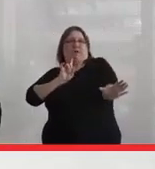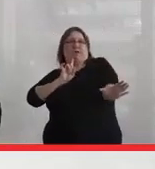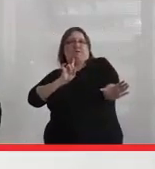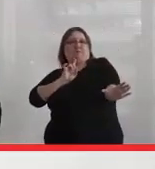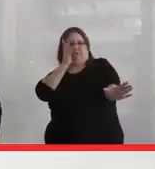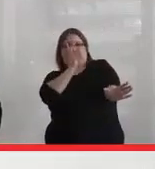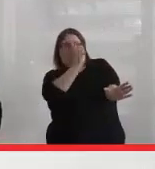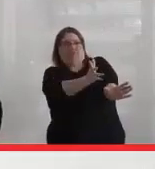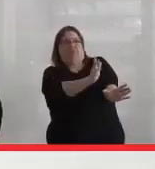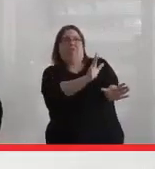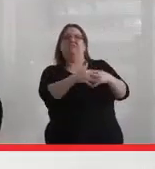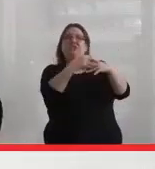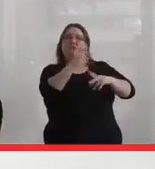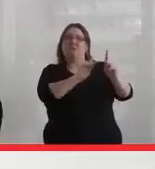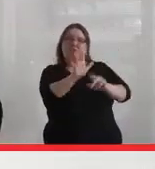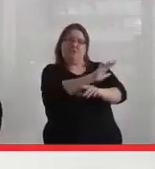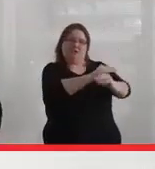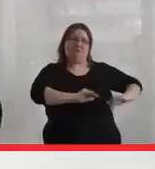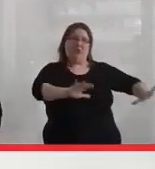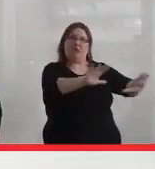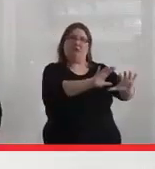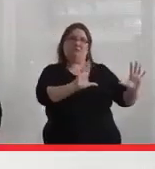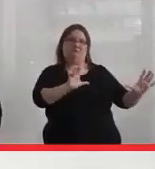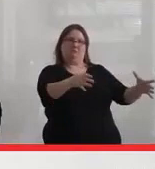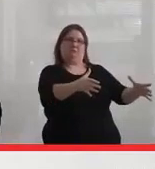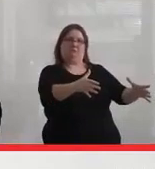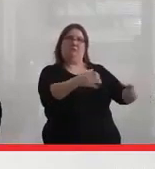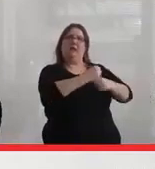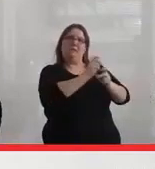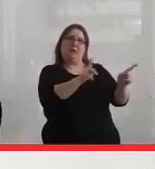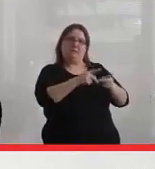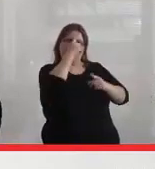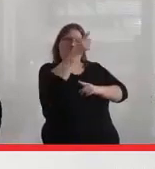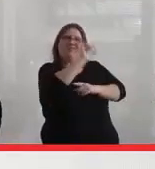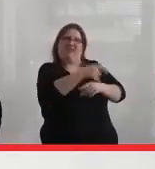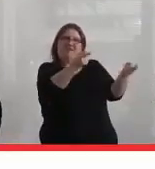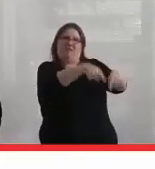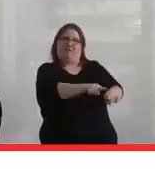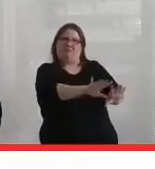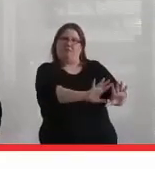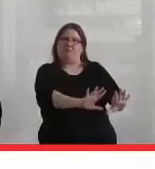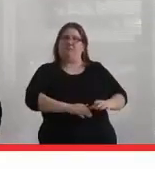to Indigenous people, and make that space for that to happen. Mm-hm.